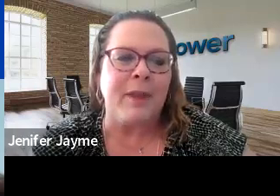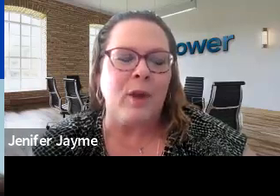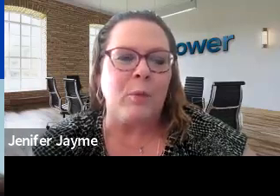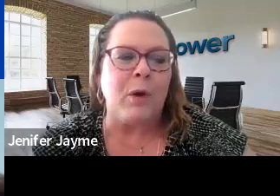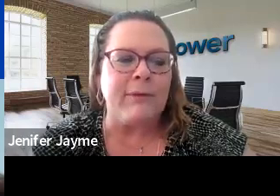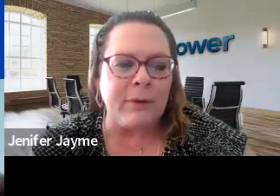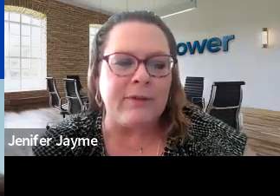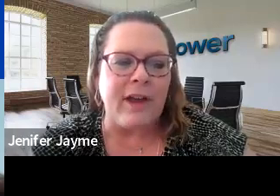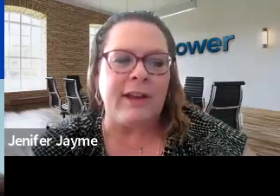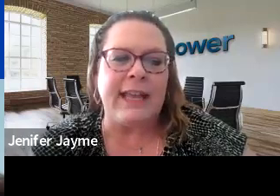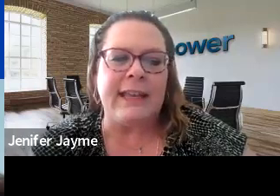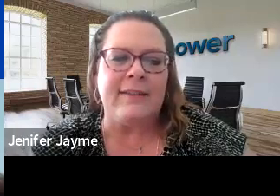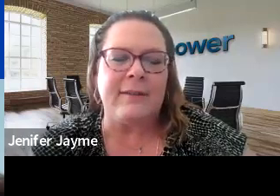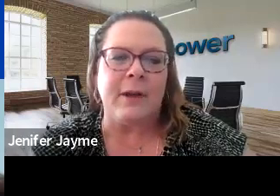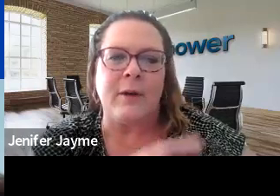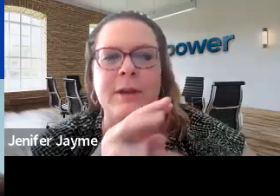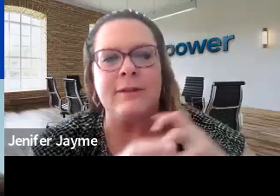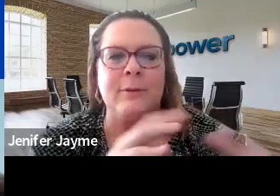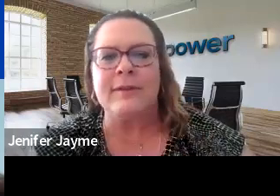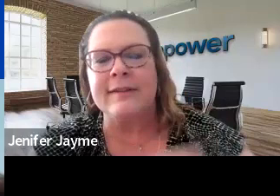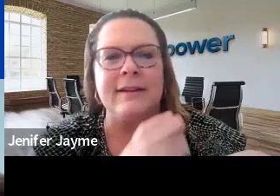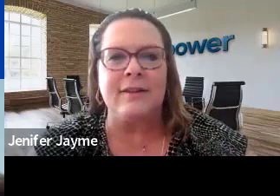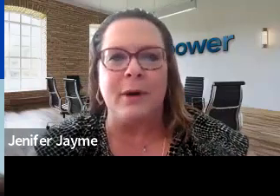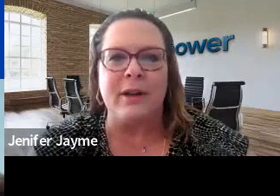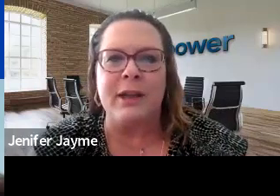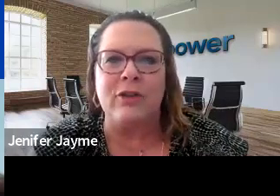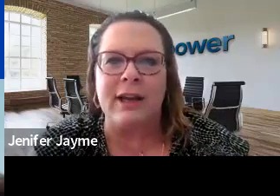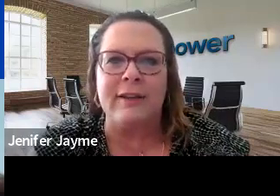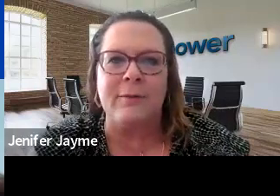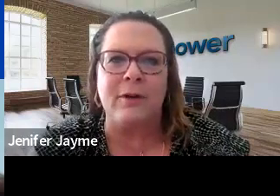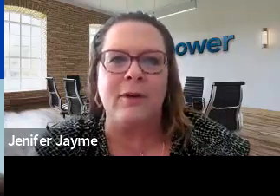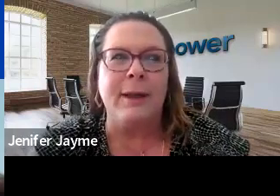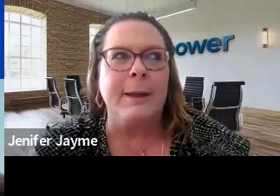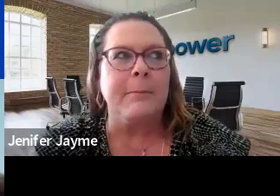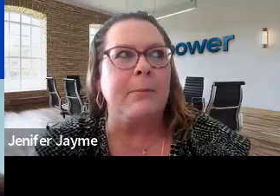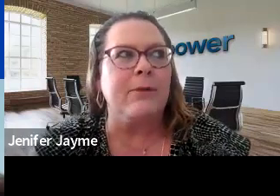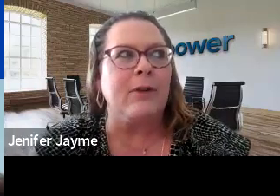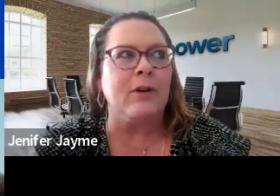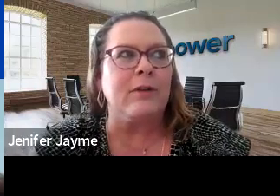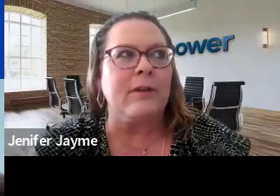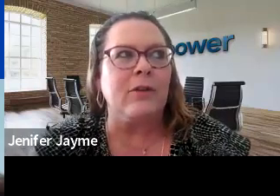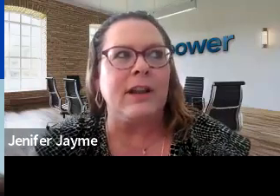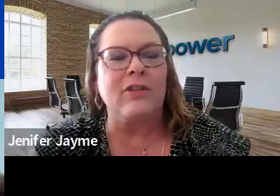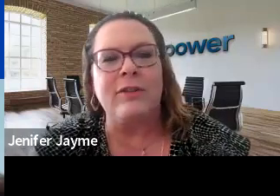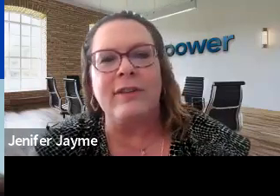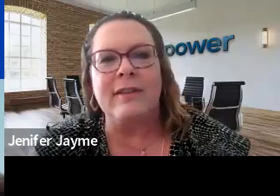And what we focus on is we do 16 to 20 week trainings for people to earn credentials in.